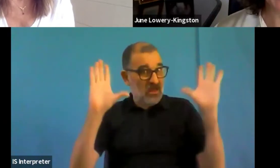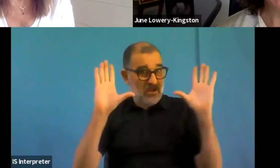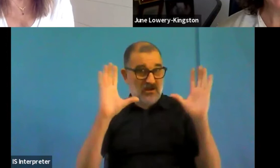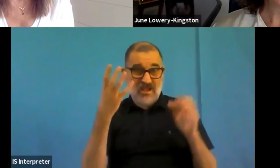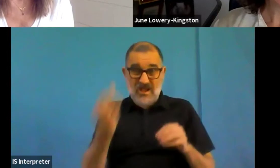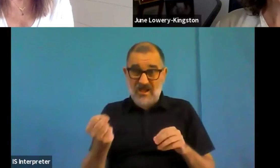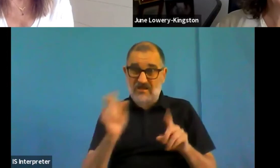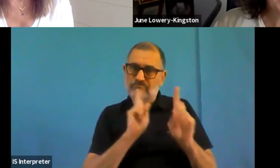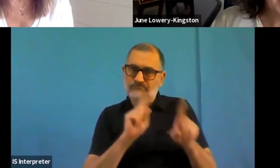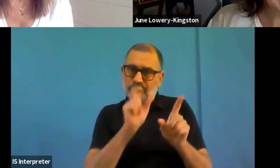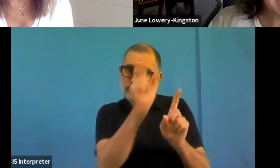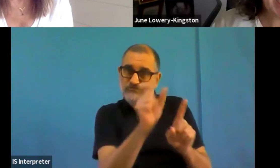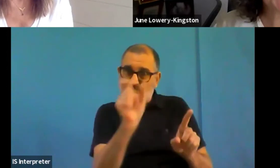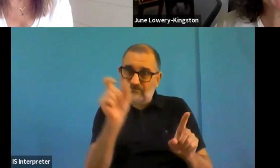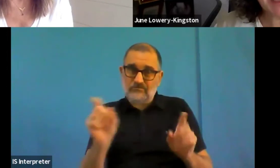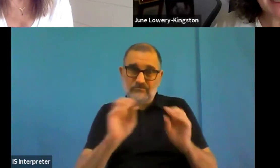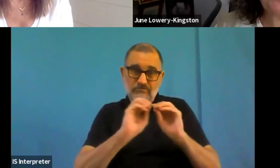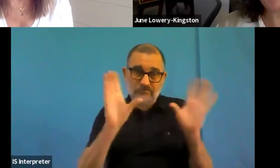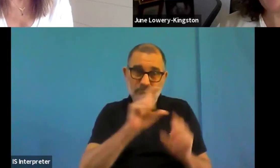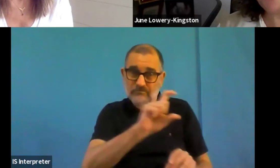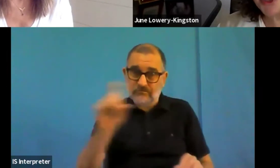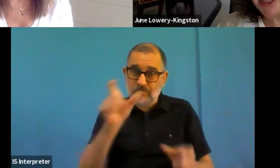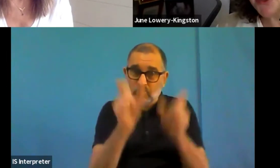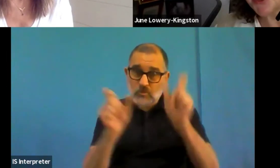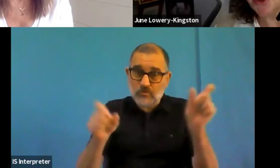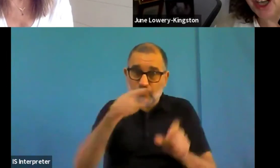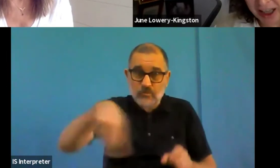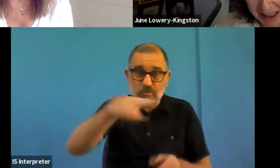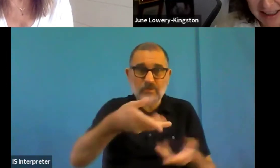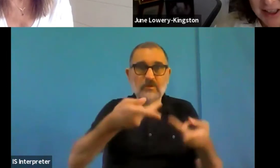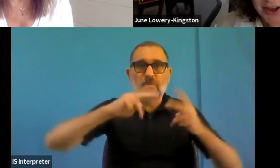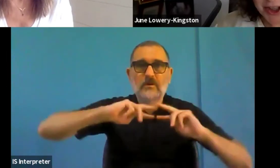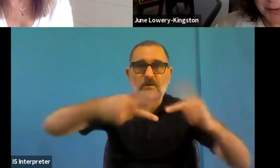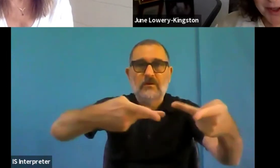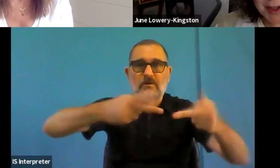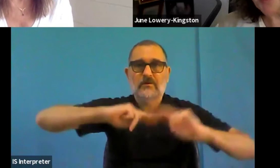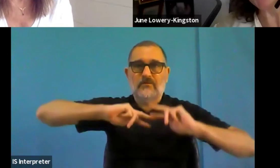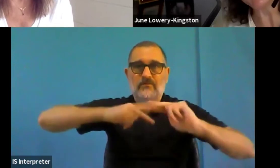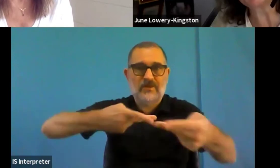Now, when I shared this slide with Susanna, where are the challenges online, she was surprised,